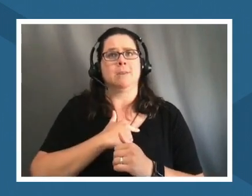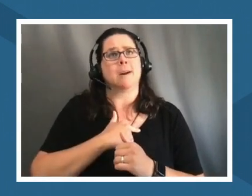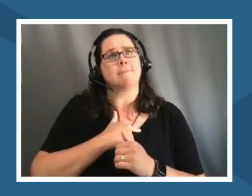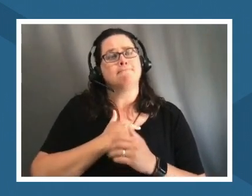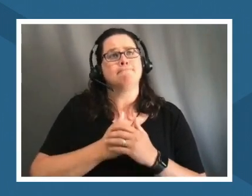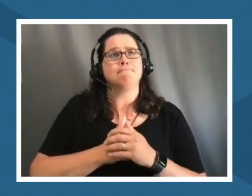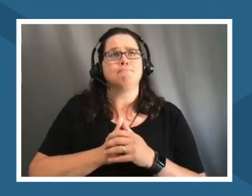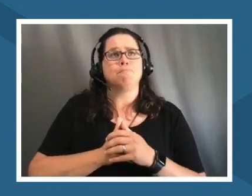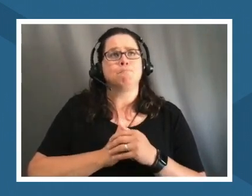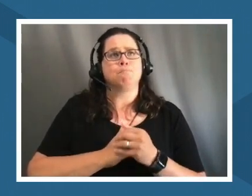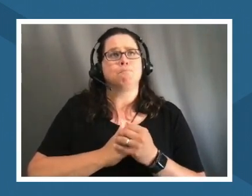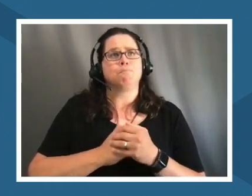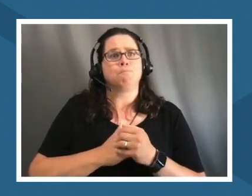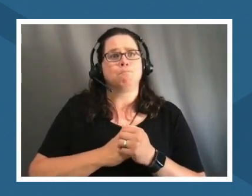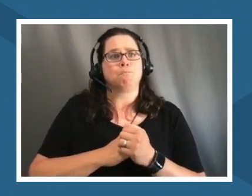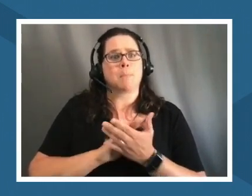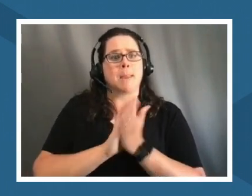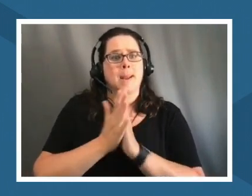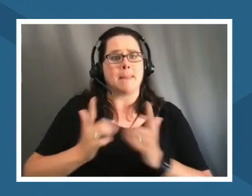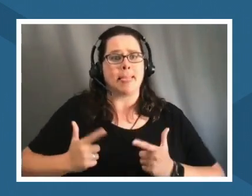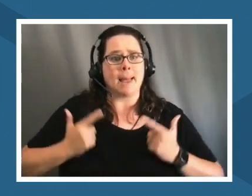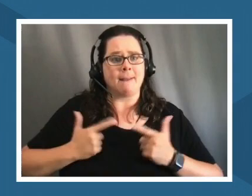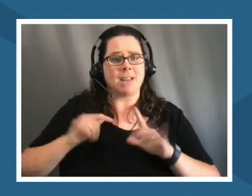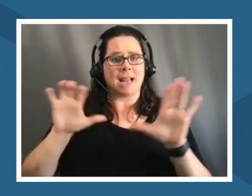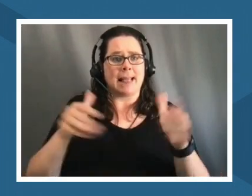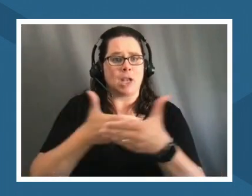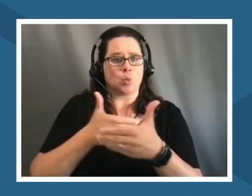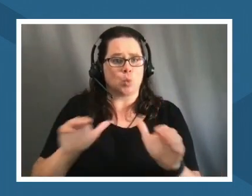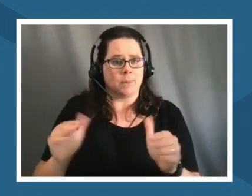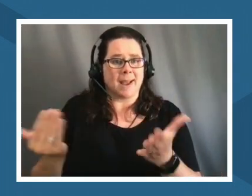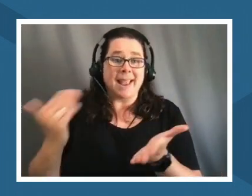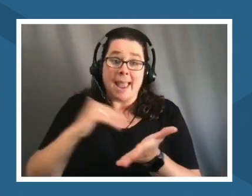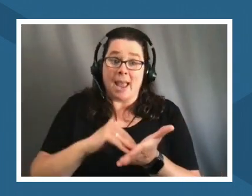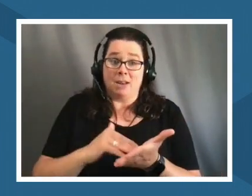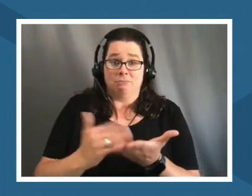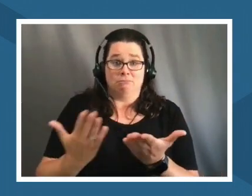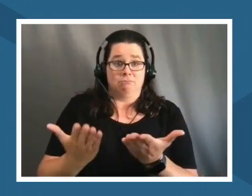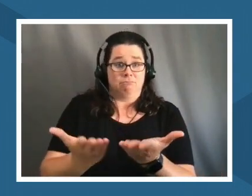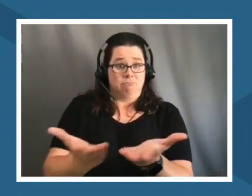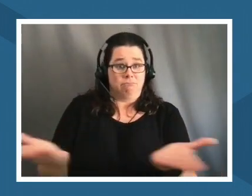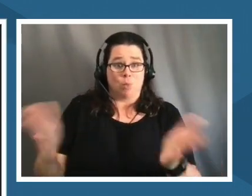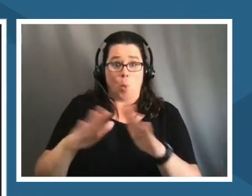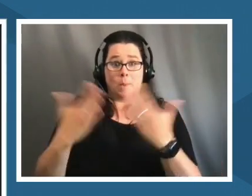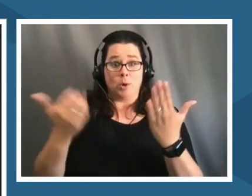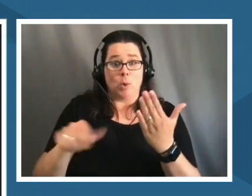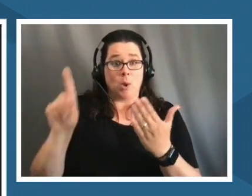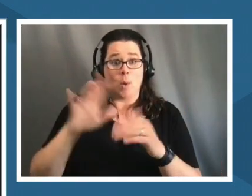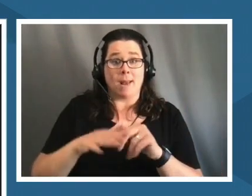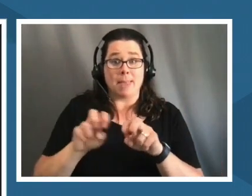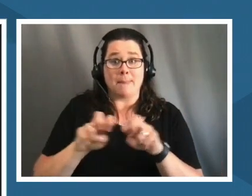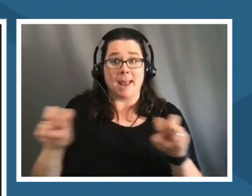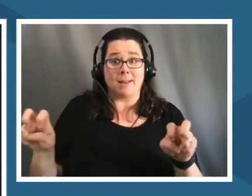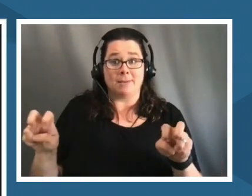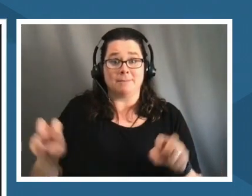bring that alive in our classroom again this is open to anyone on the panel